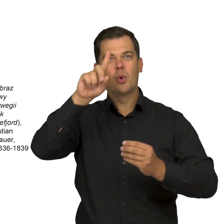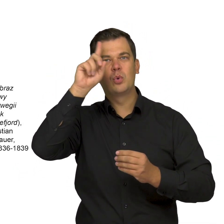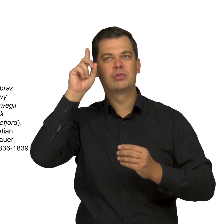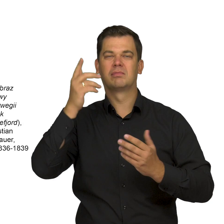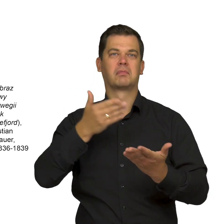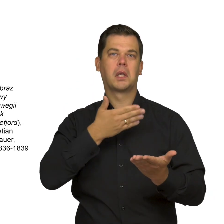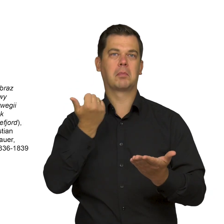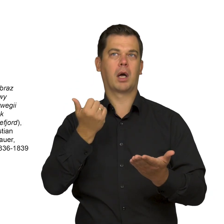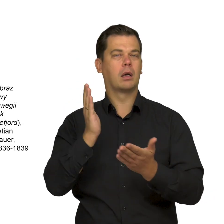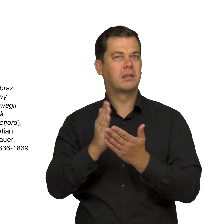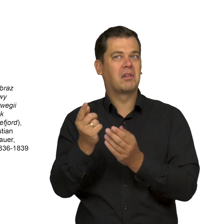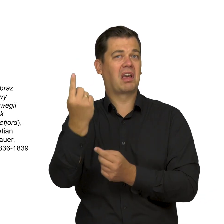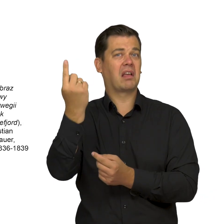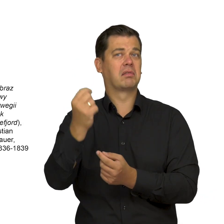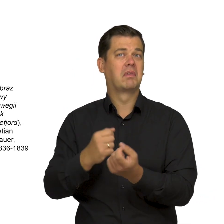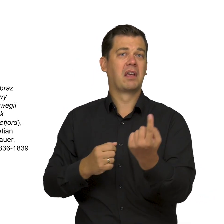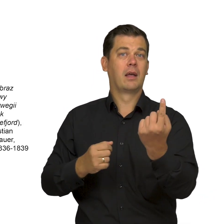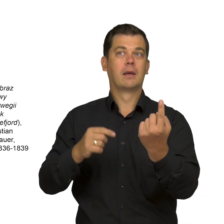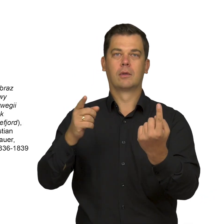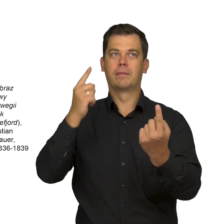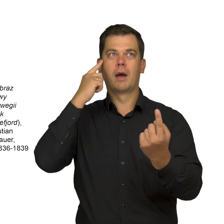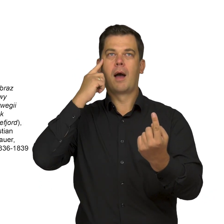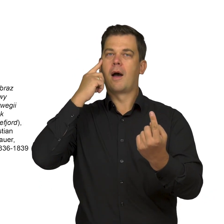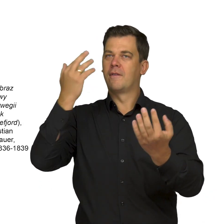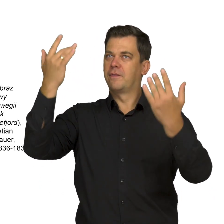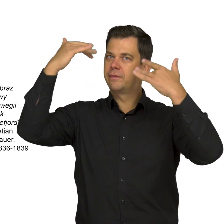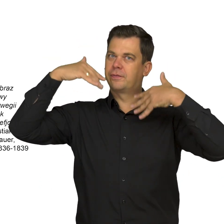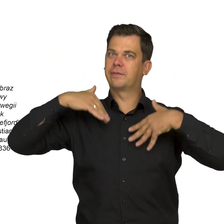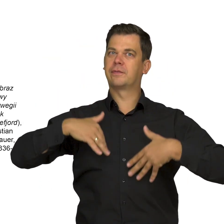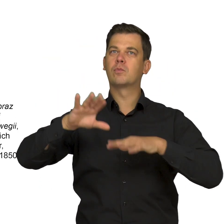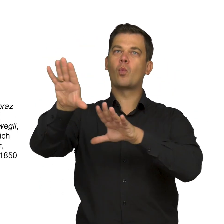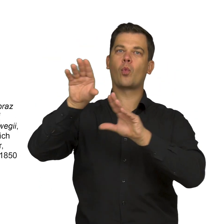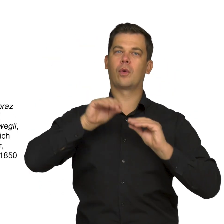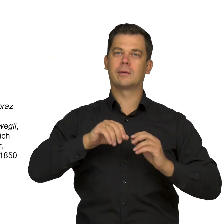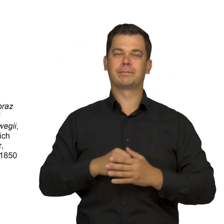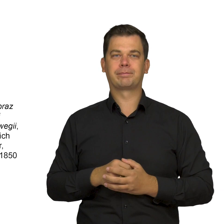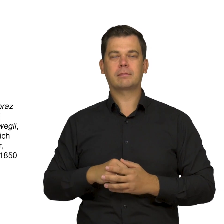of the North that stirred the imagination of painters from the continent. Other paintings from our collection,